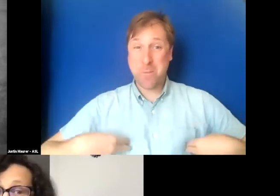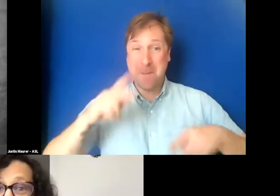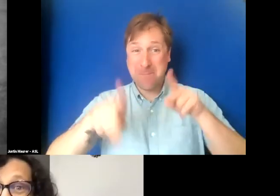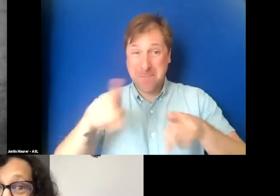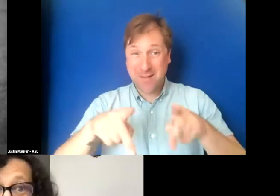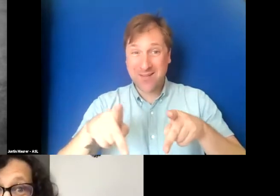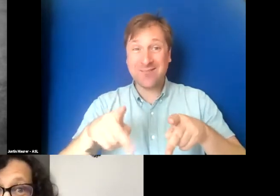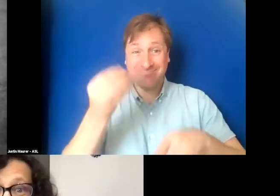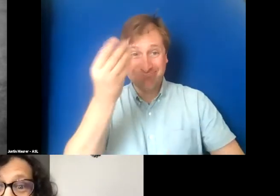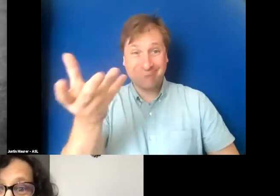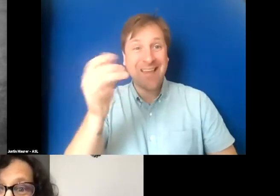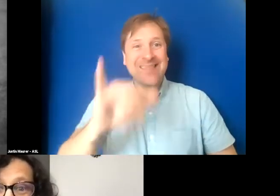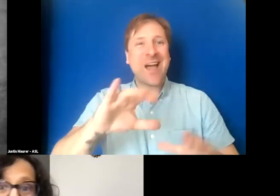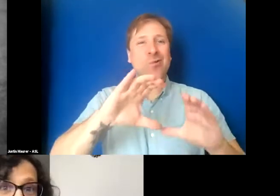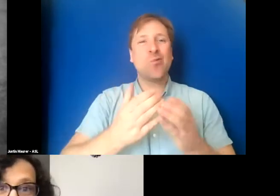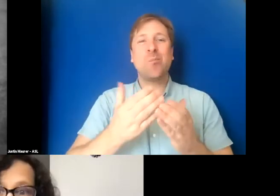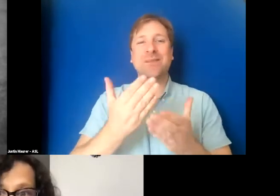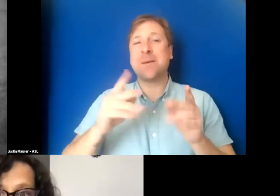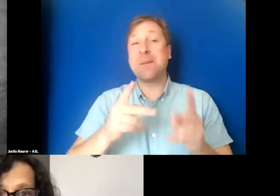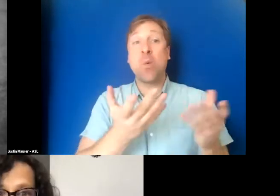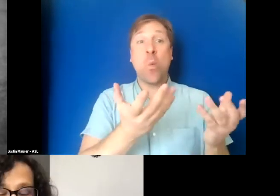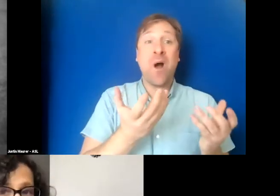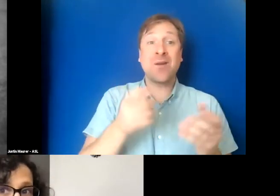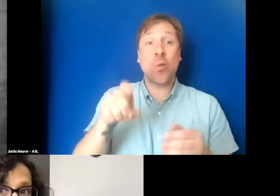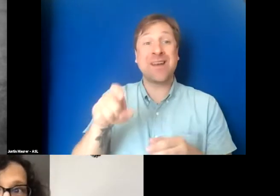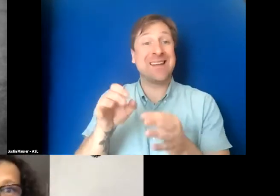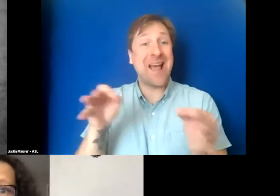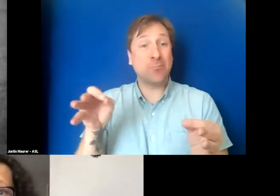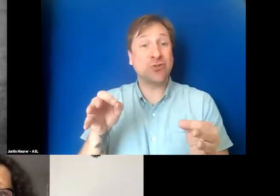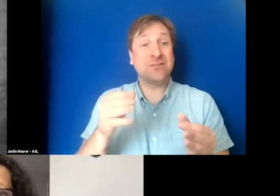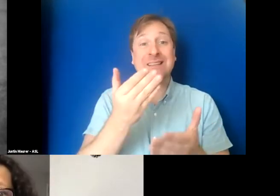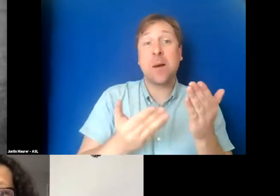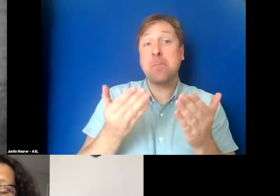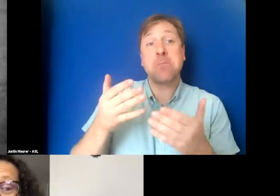And in this one group, some people want or need captions. Some maybe don't.